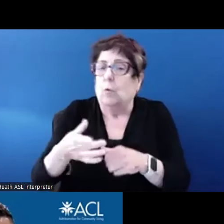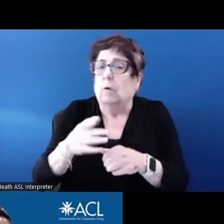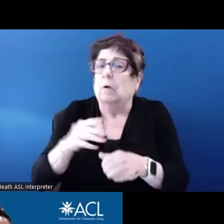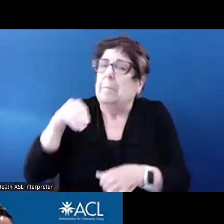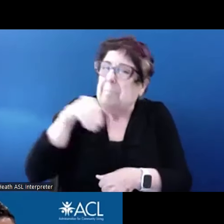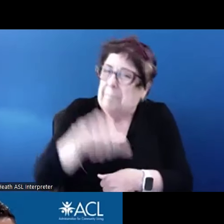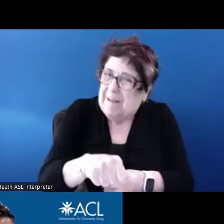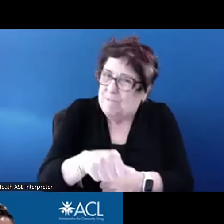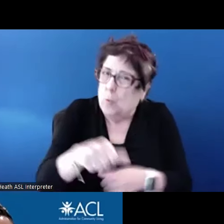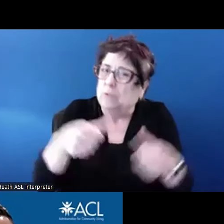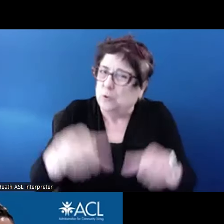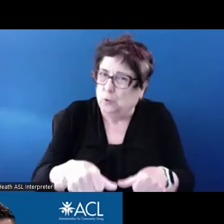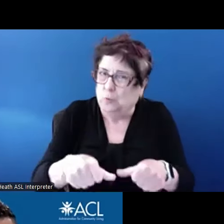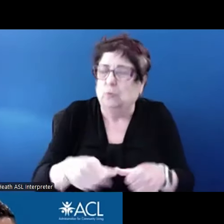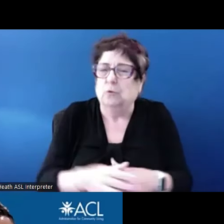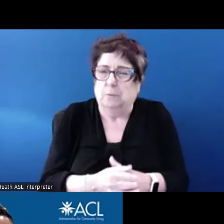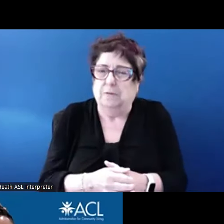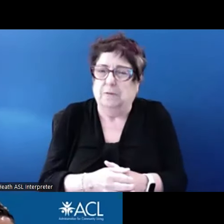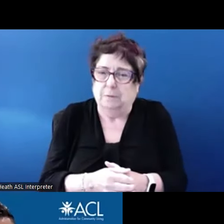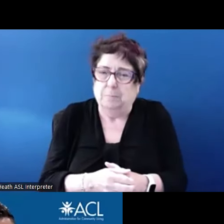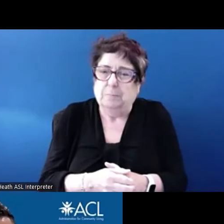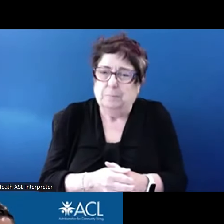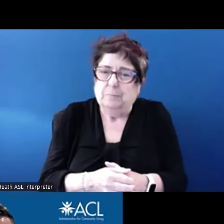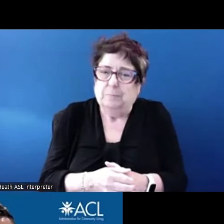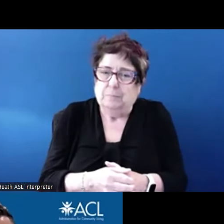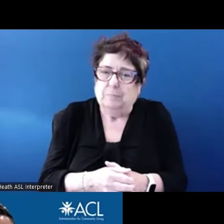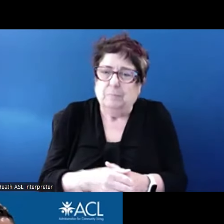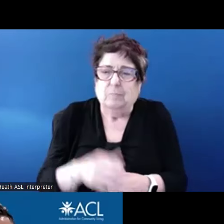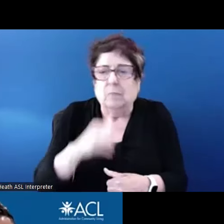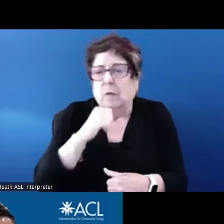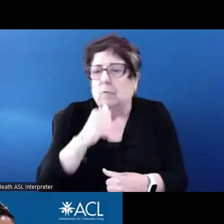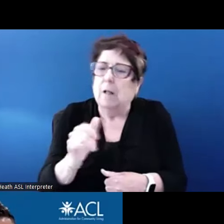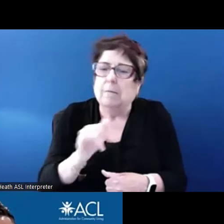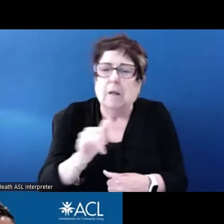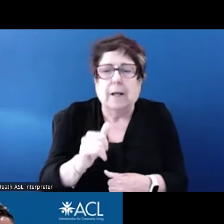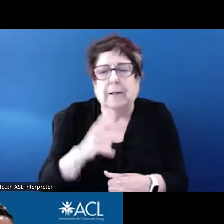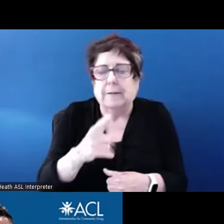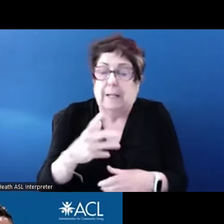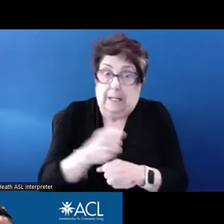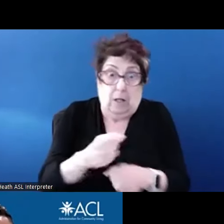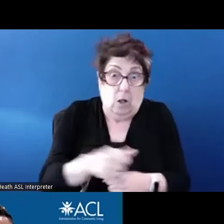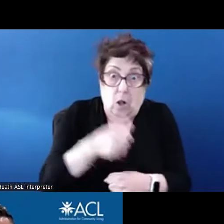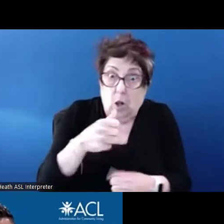admin fees it's not like they receive a lot of funds in admin fees so it's a trade-off where